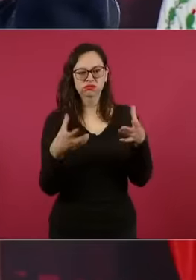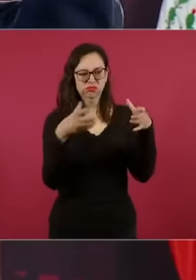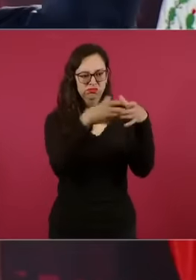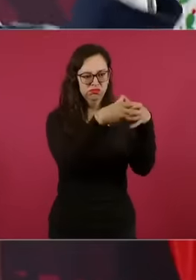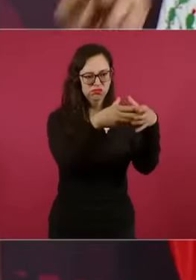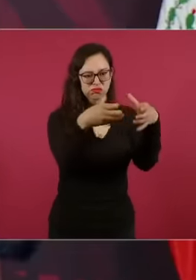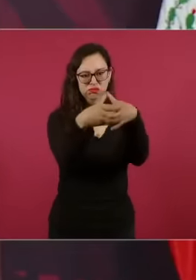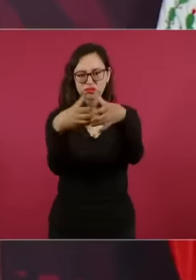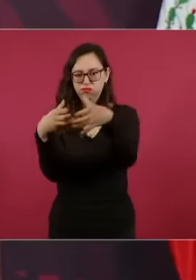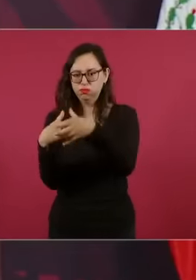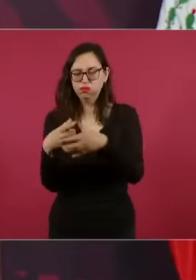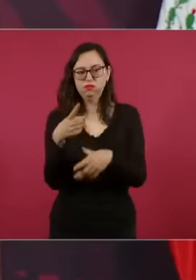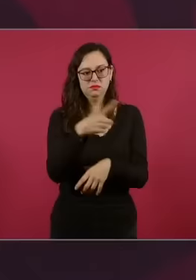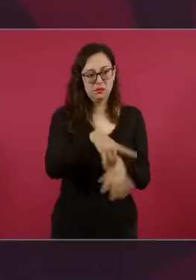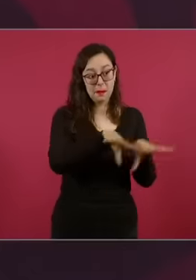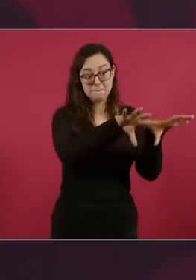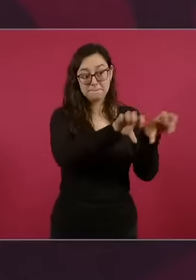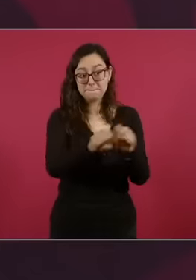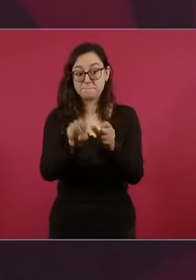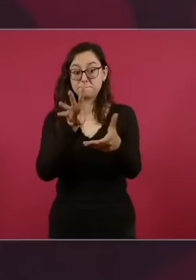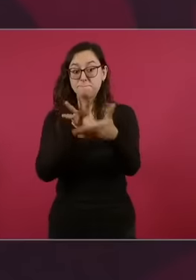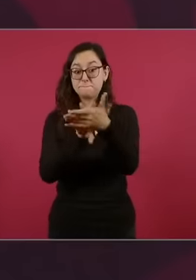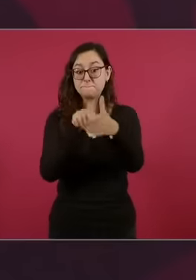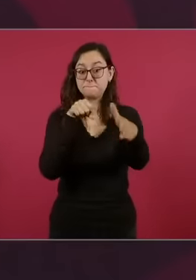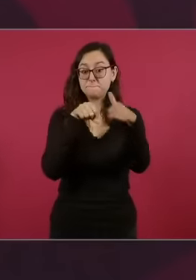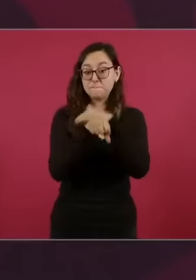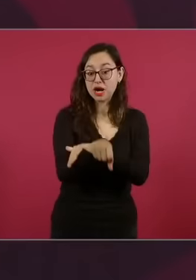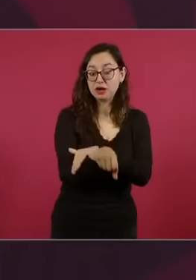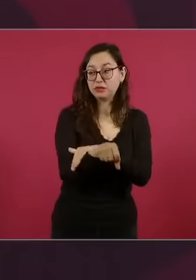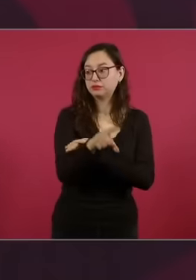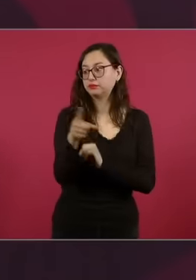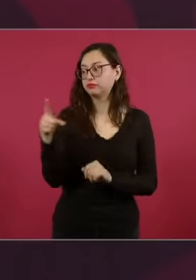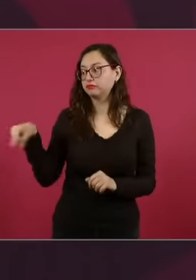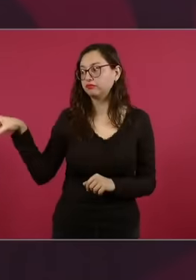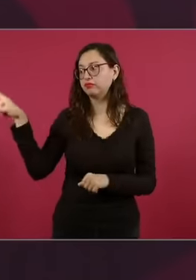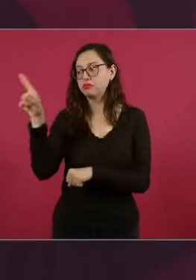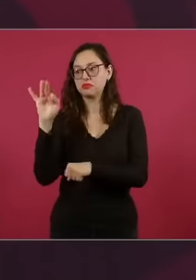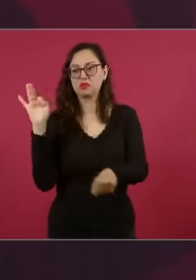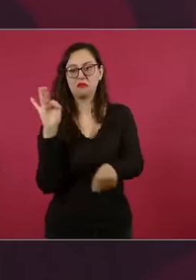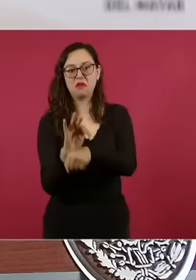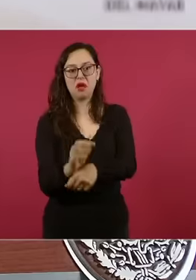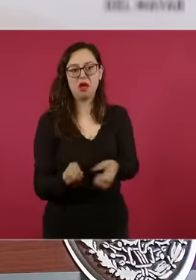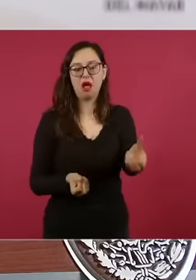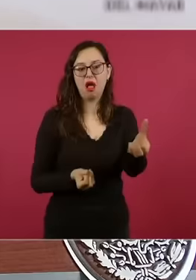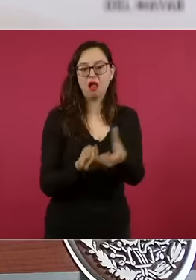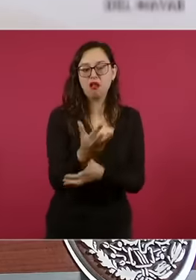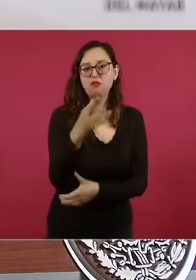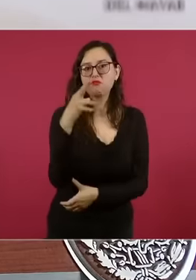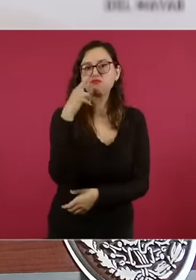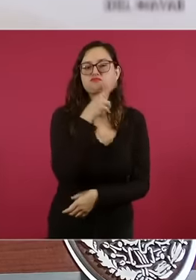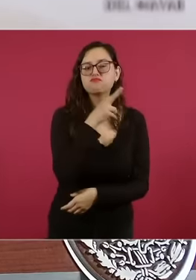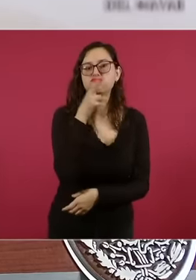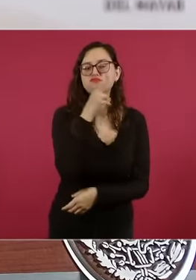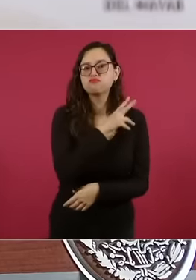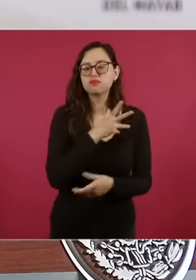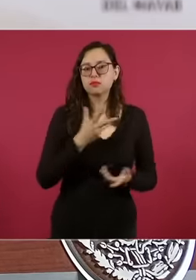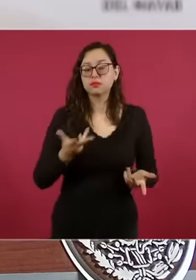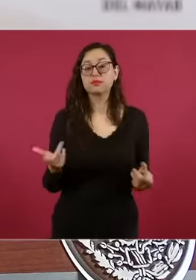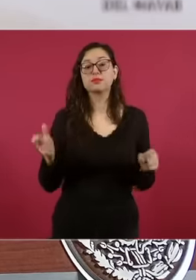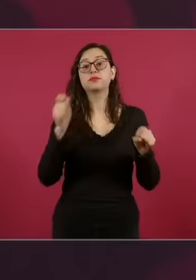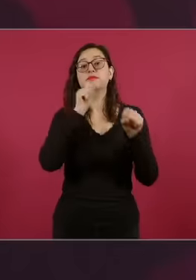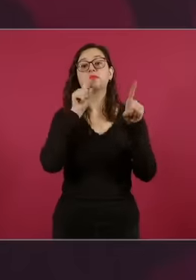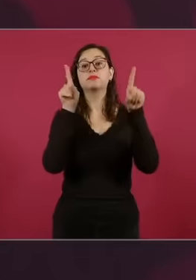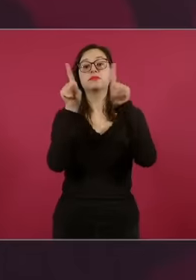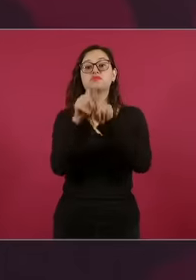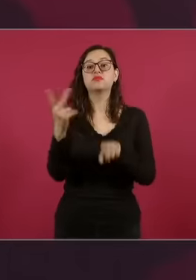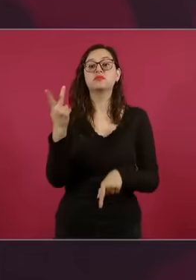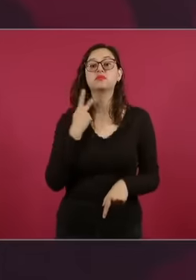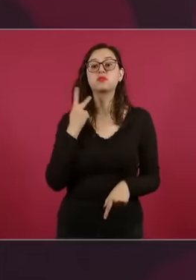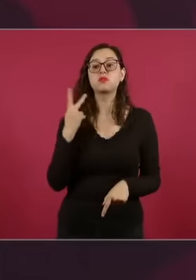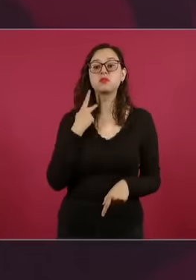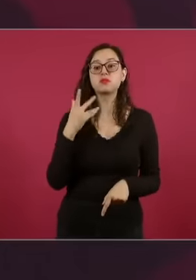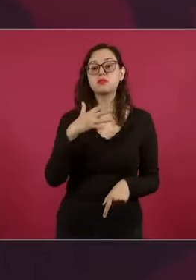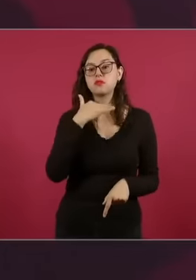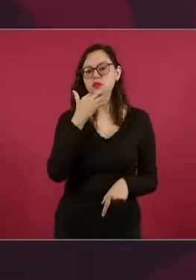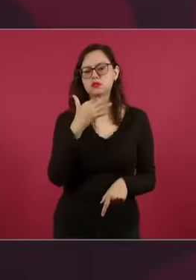and white collar criminals then with honorable exceptions